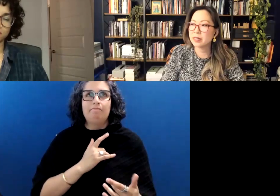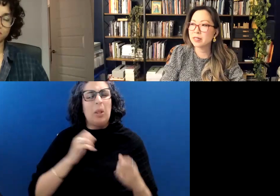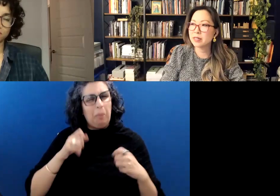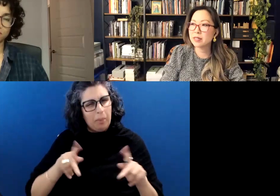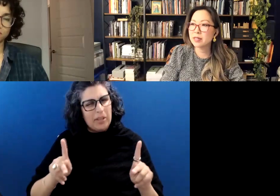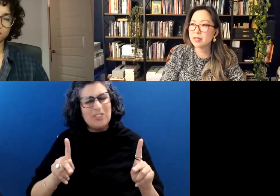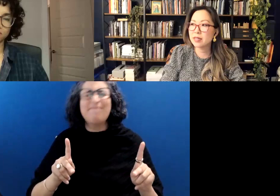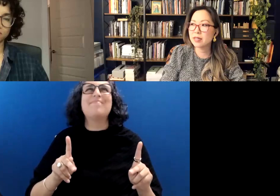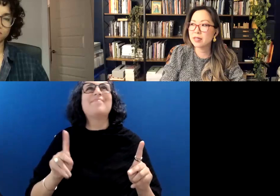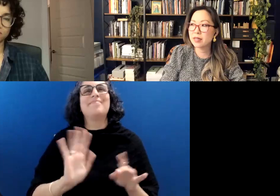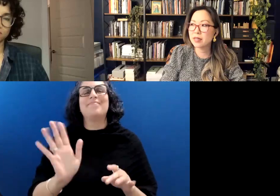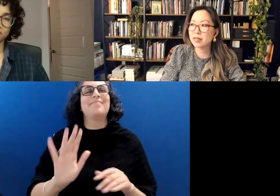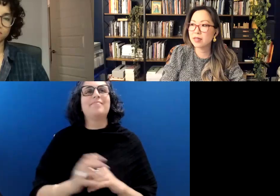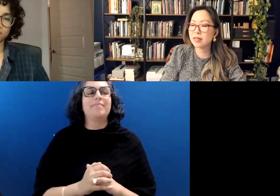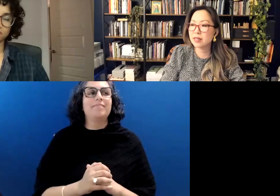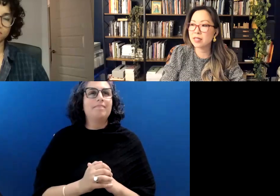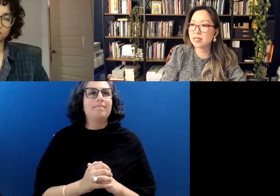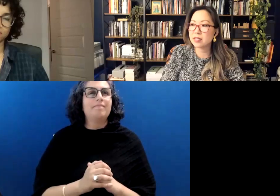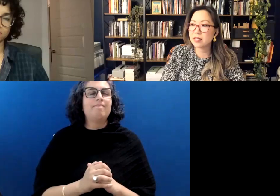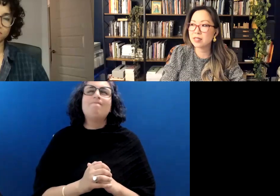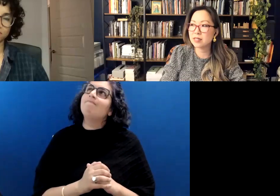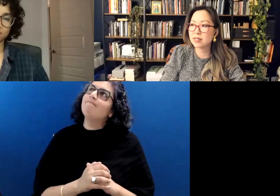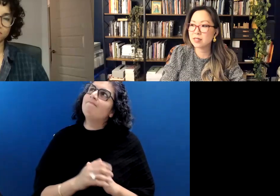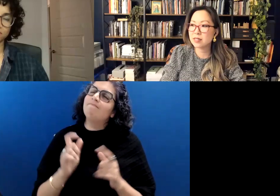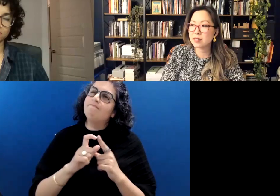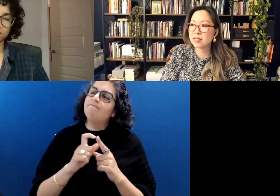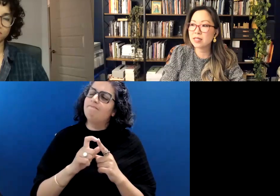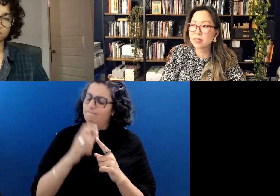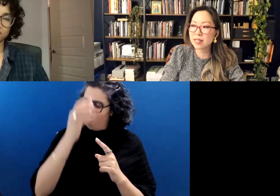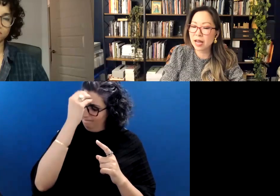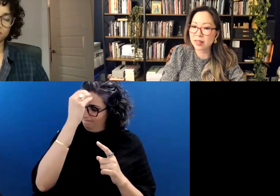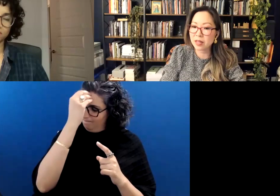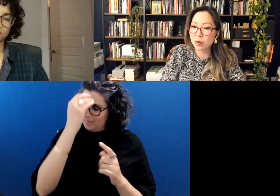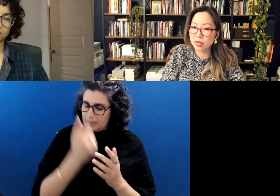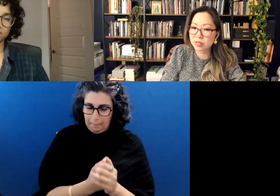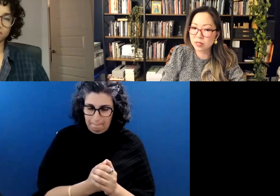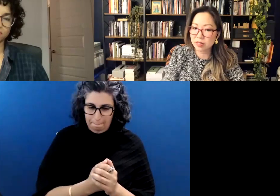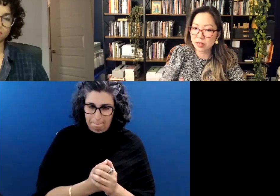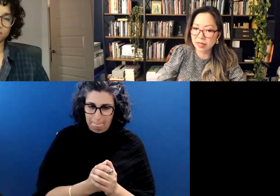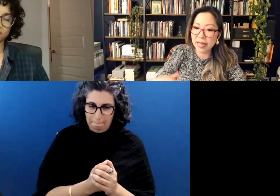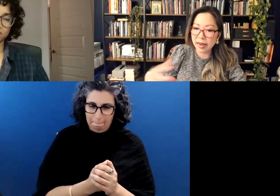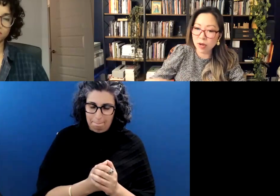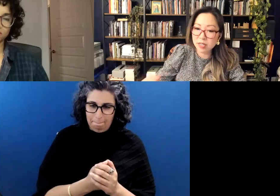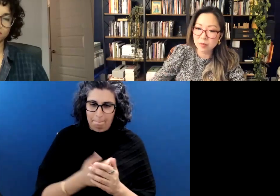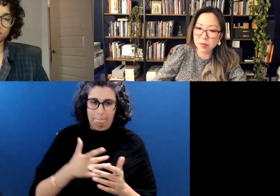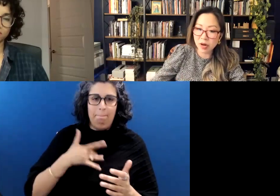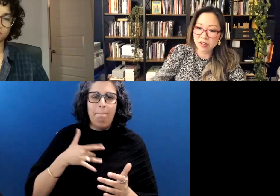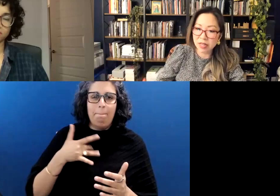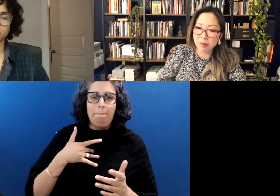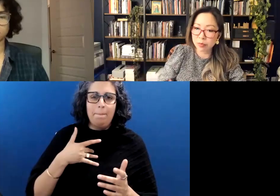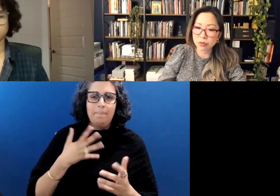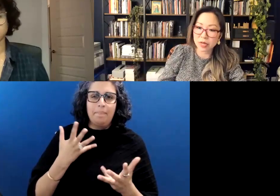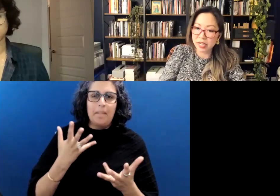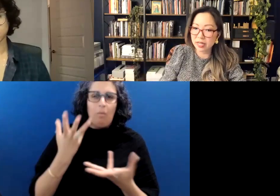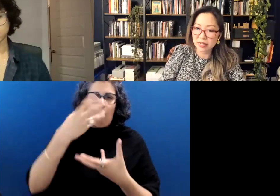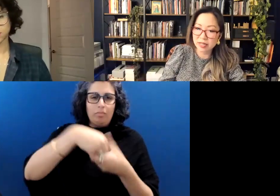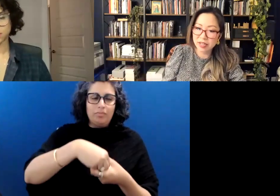But since that, I wanted to be part of that brewing.